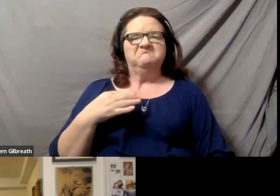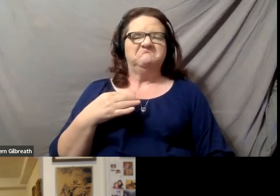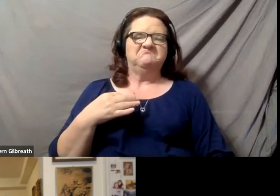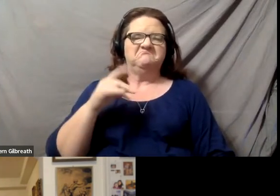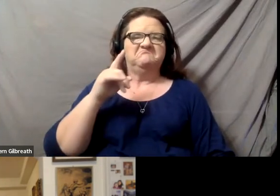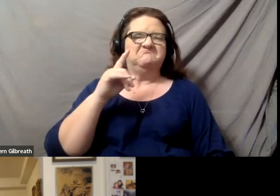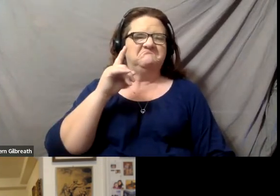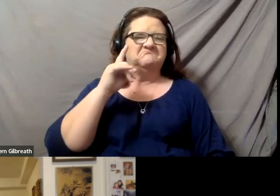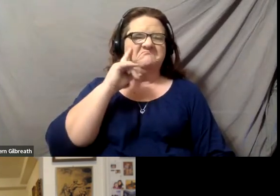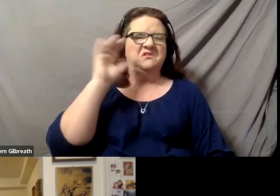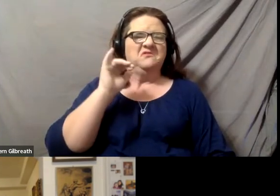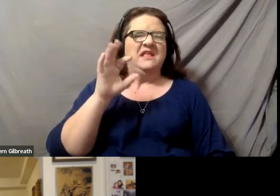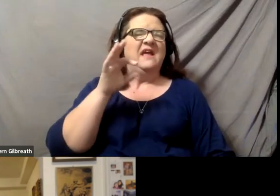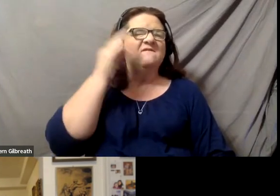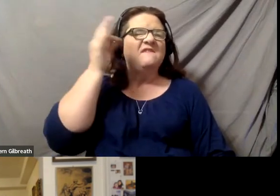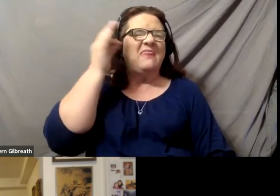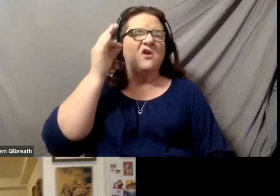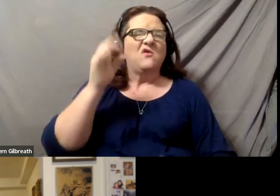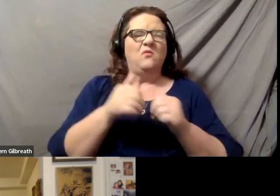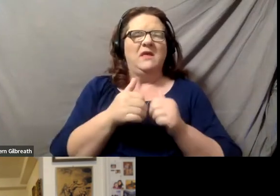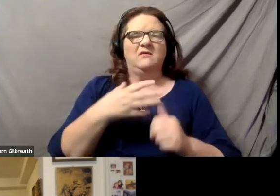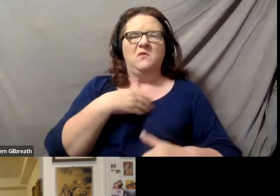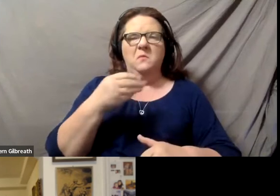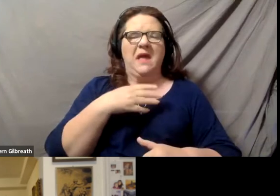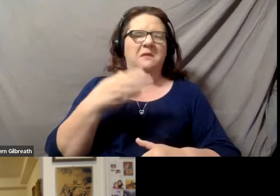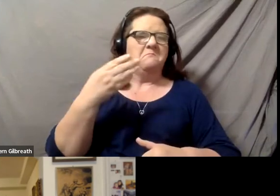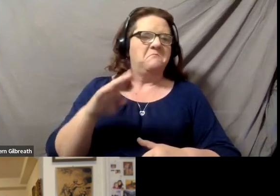white, and blue, and sea green.